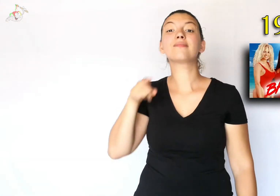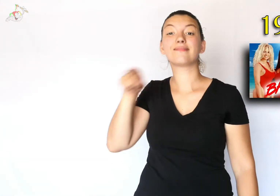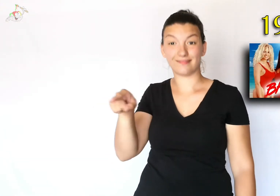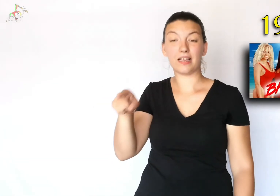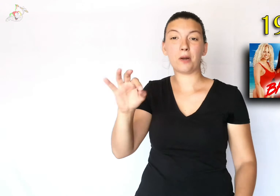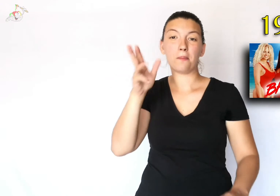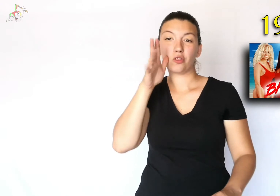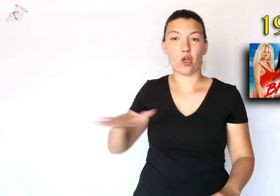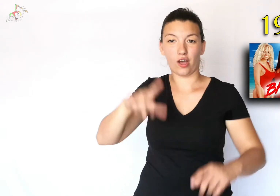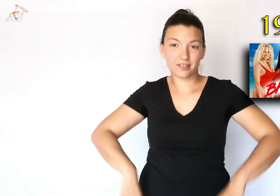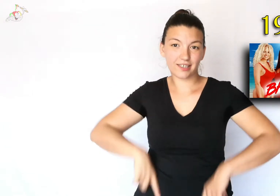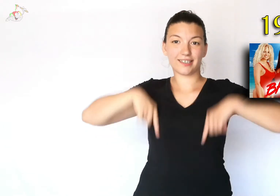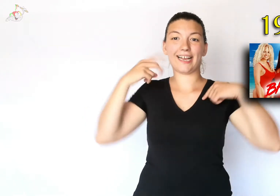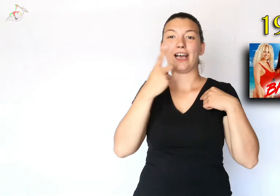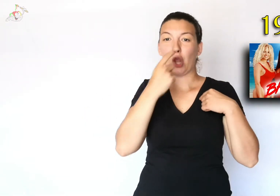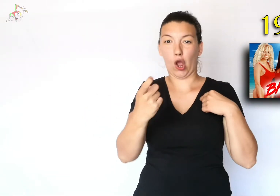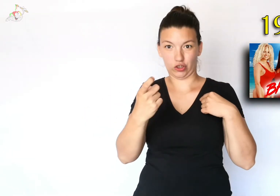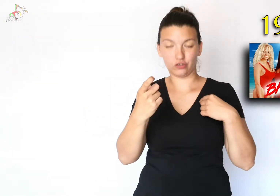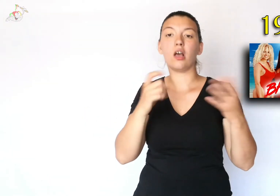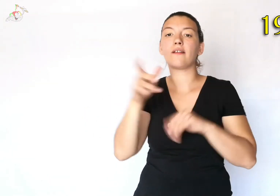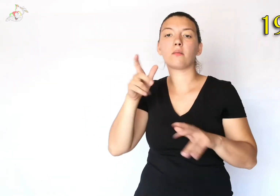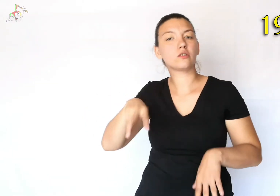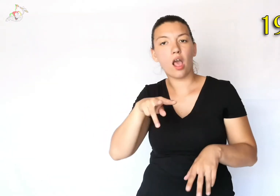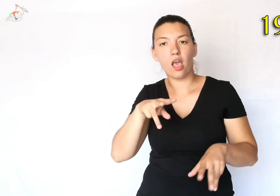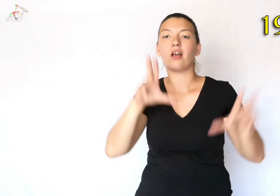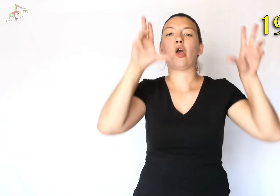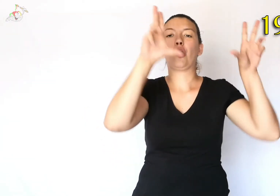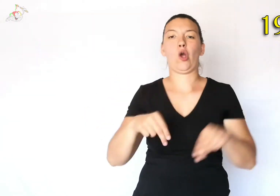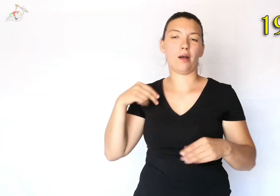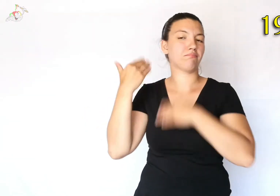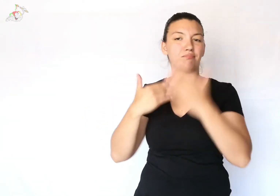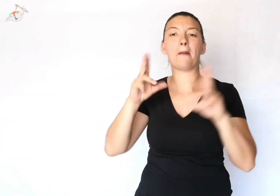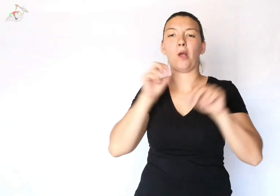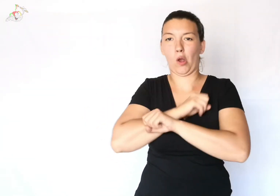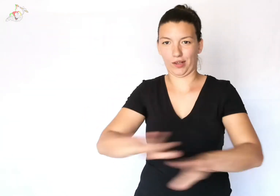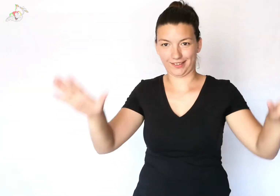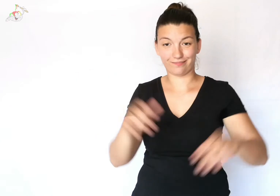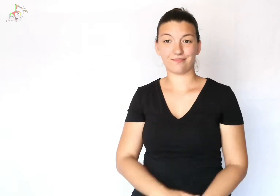in which women wear one-piece red swimsuit attracting people who begin to copy and spread the fashion.